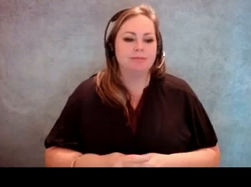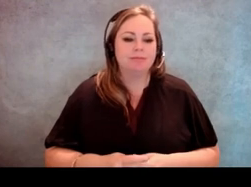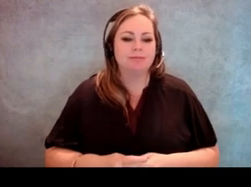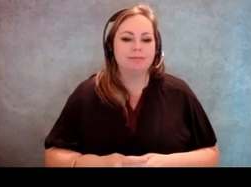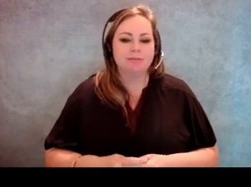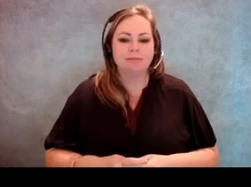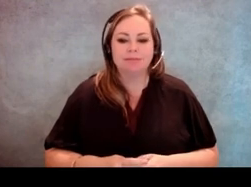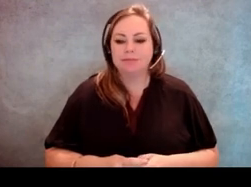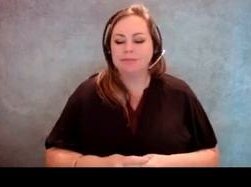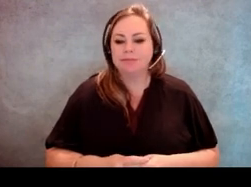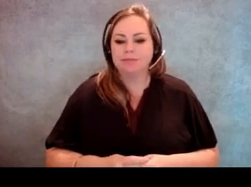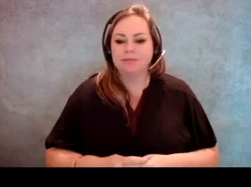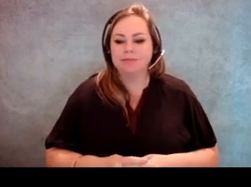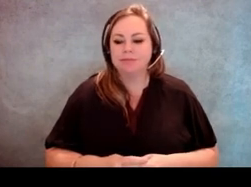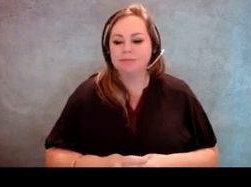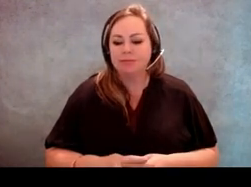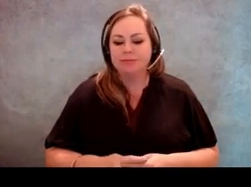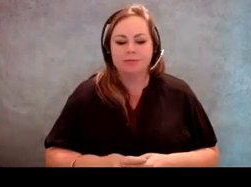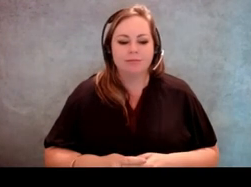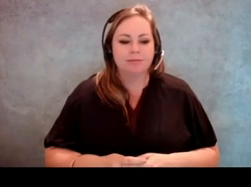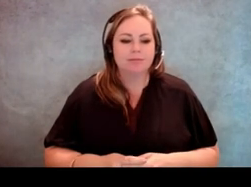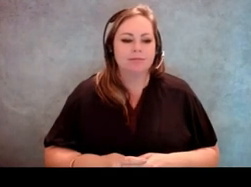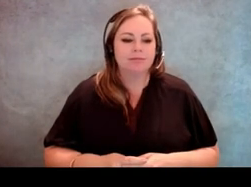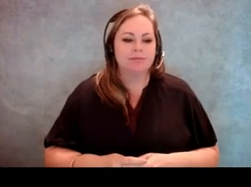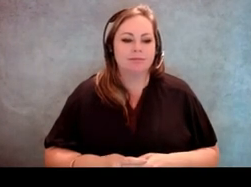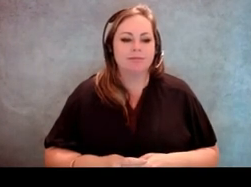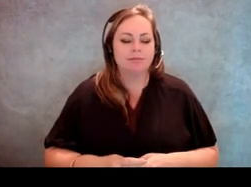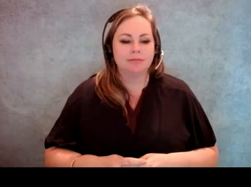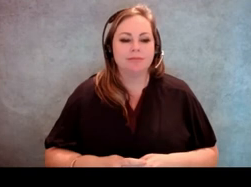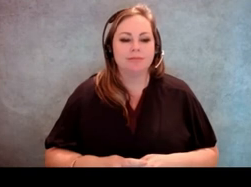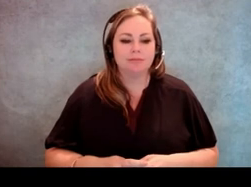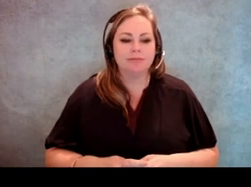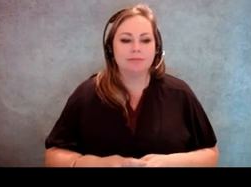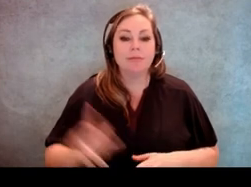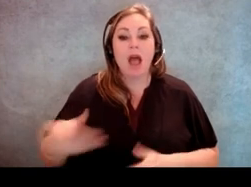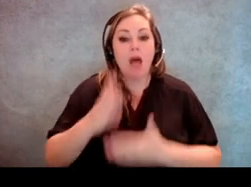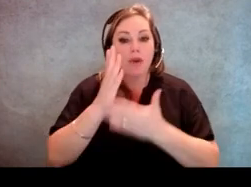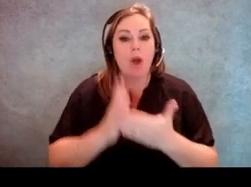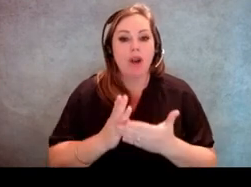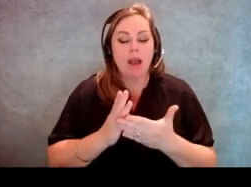[Molly Broadway] Oh my, oh my. Okay, there we go. [Jeff Miller] So another part of SB1,